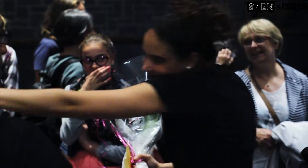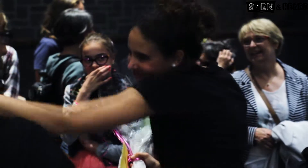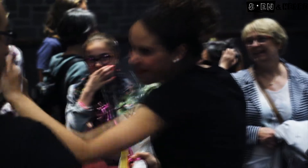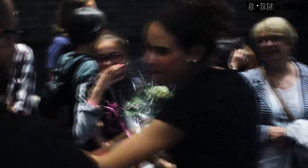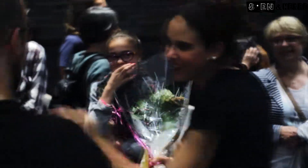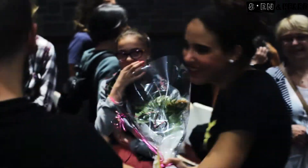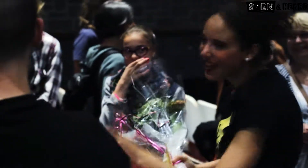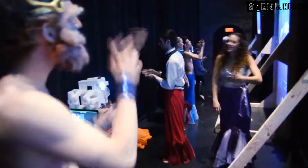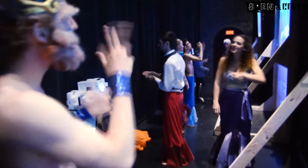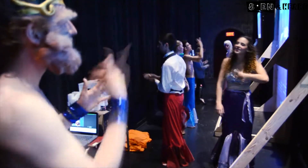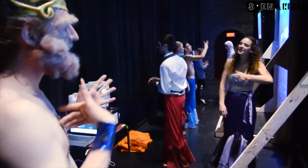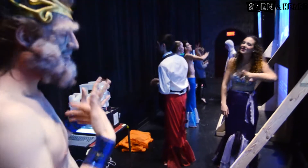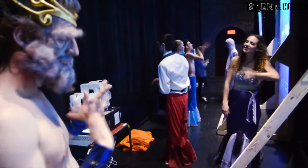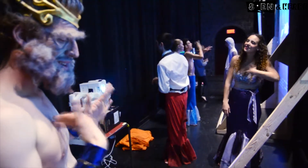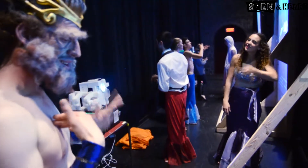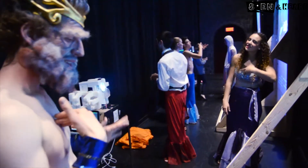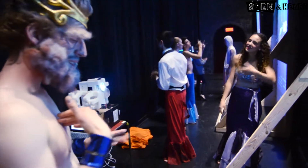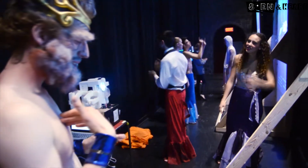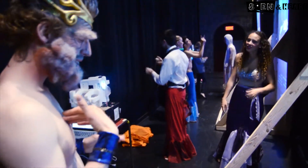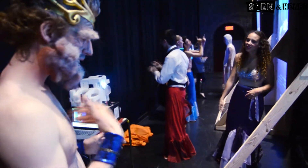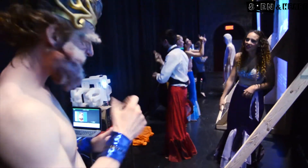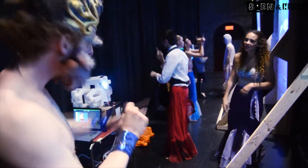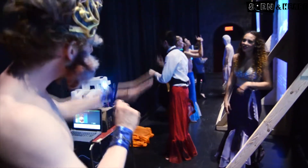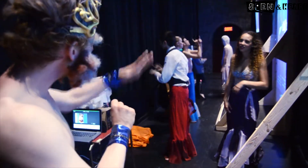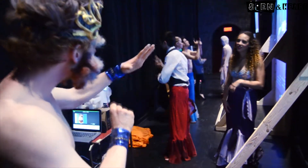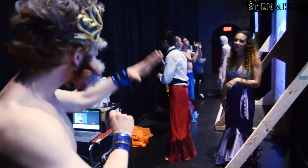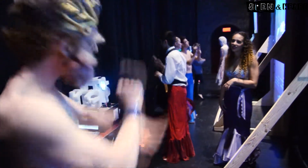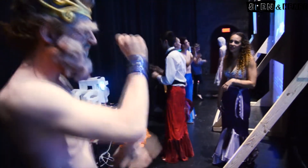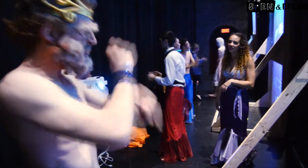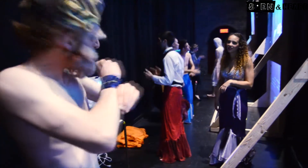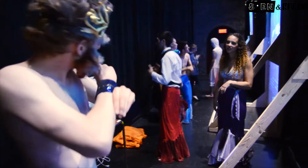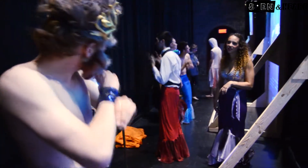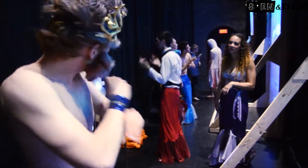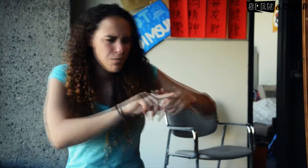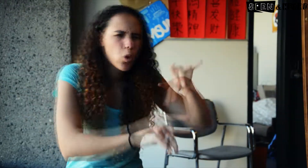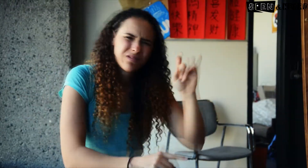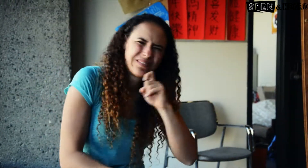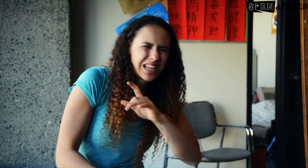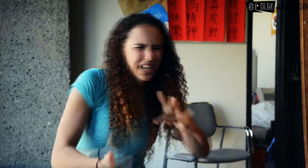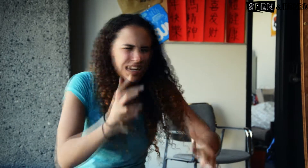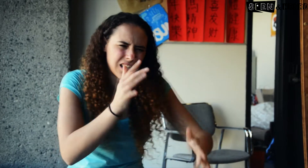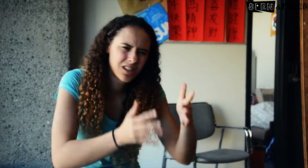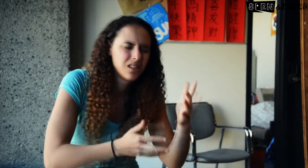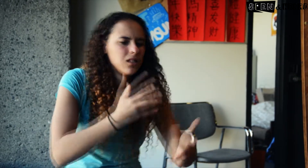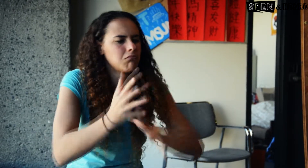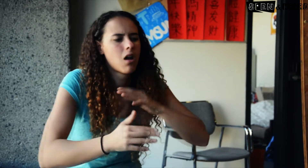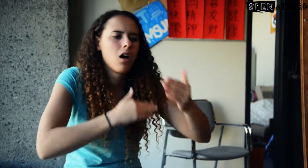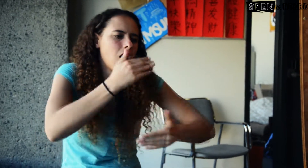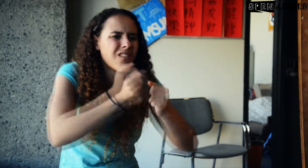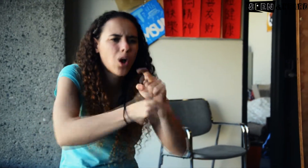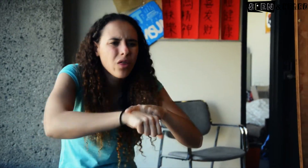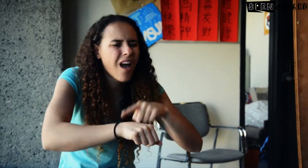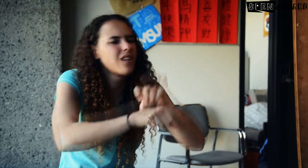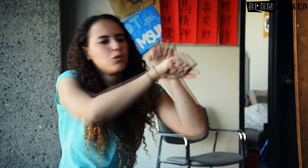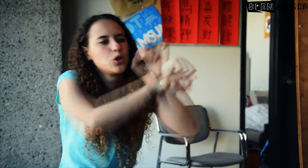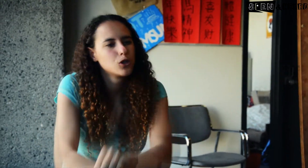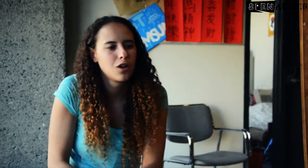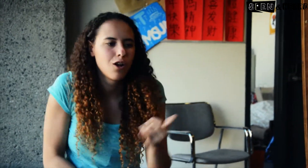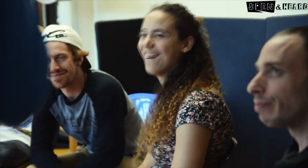My parents had no choice but to accept it. At first they found it difficult, but little by little, in time, they got used to it.